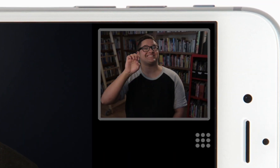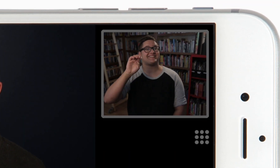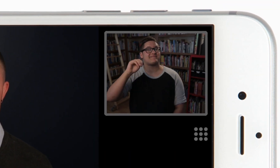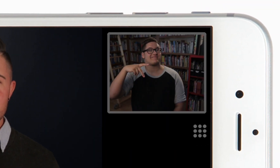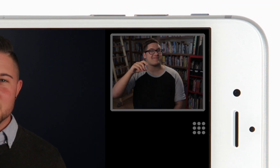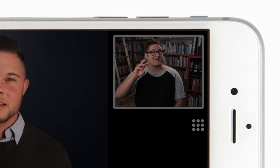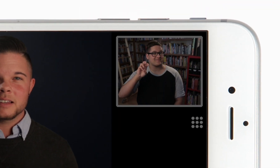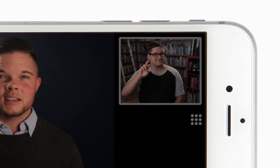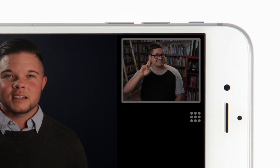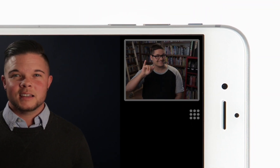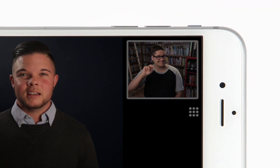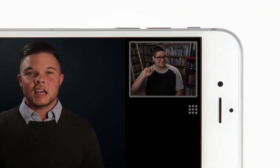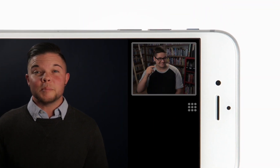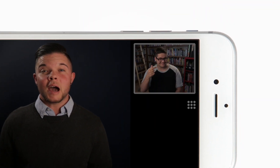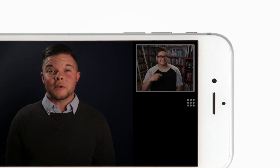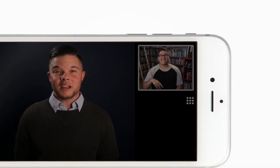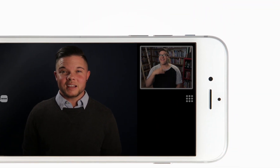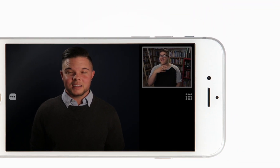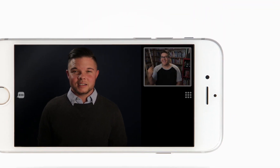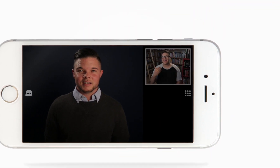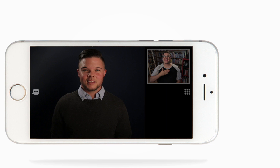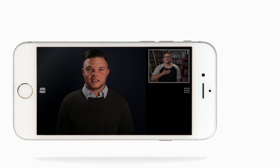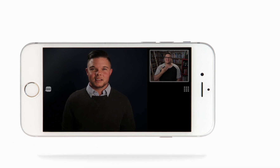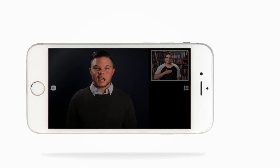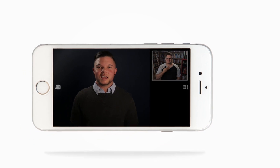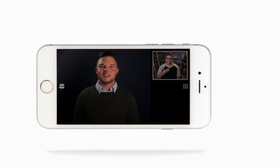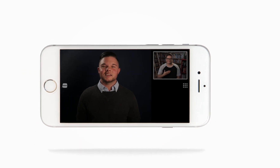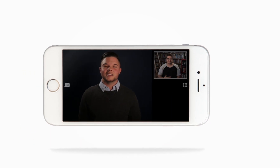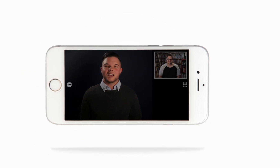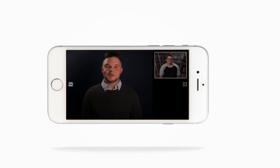empowering, and happy.